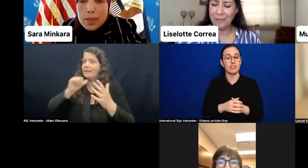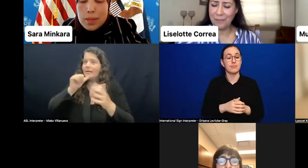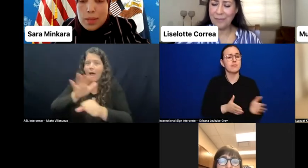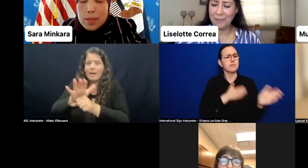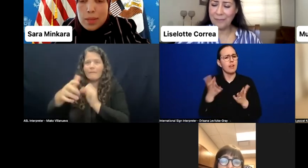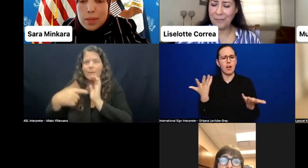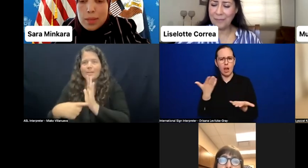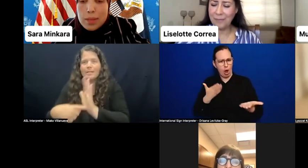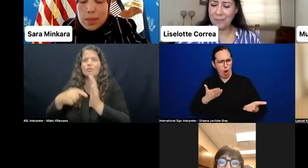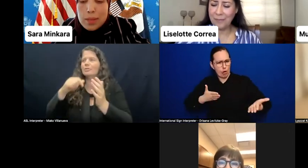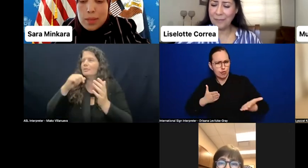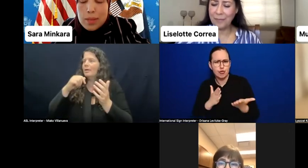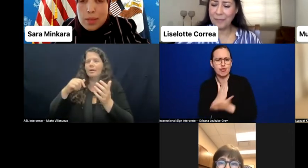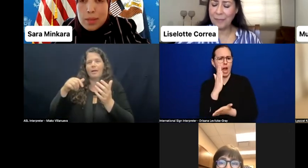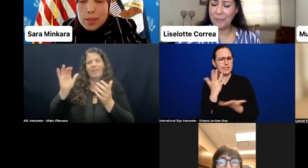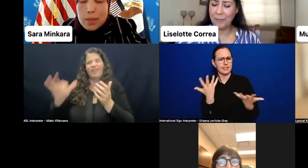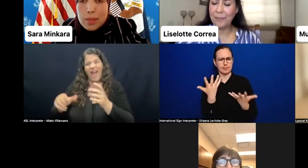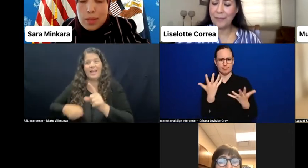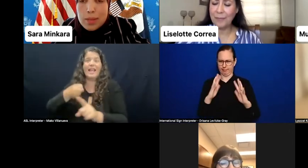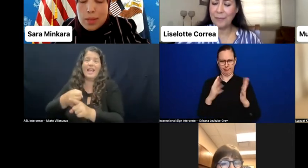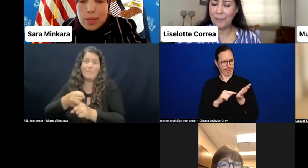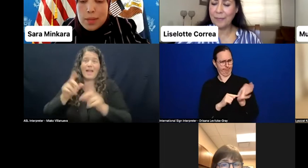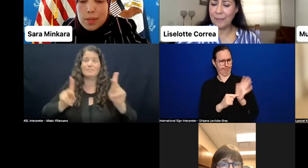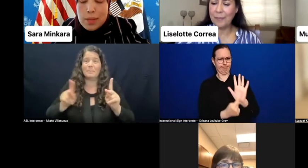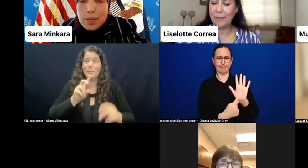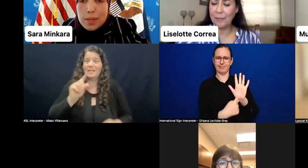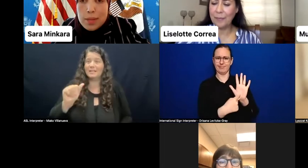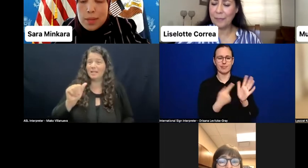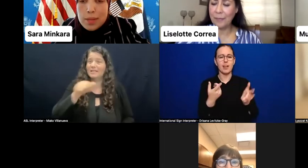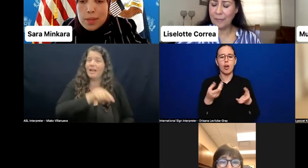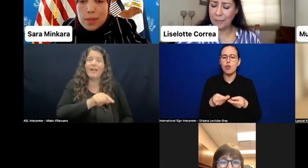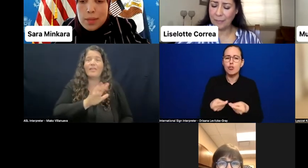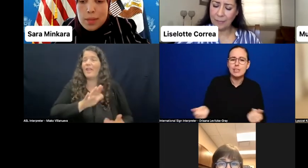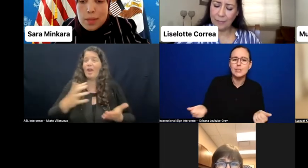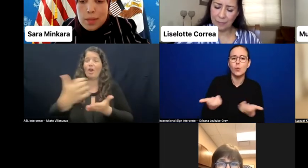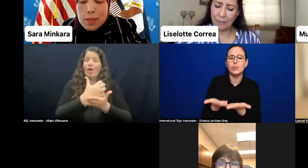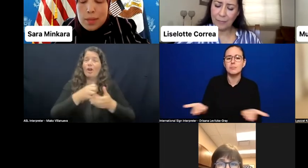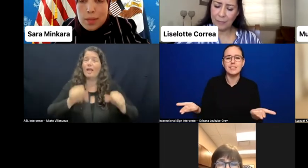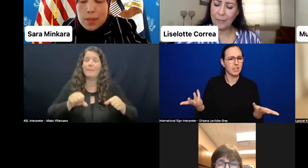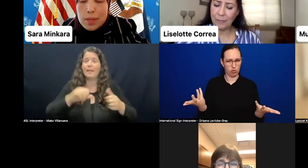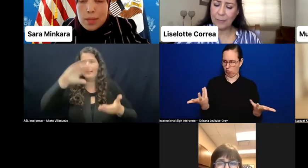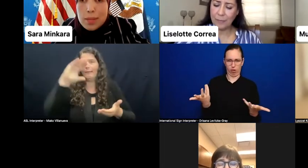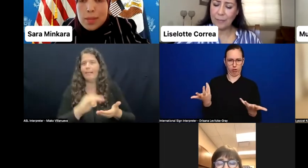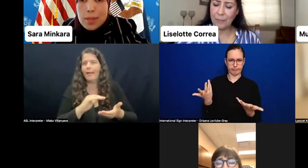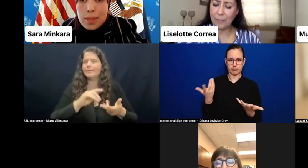of persons with disabilities from political processes and civic life.